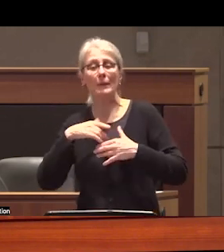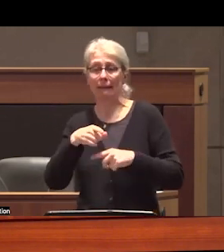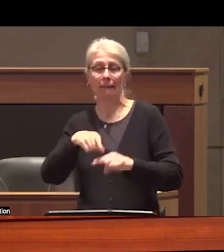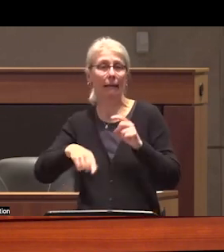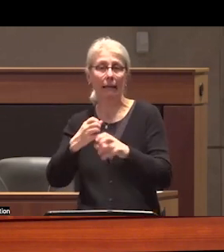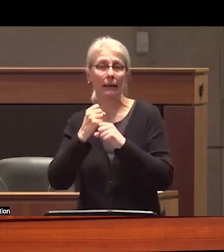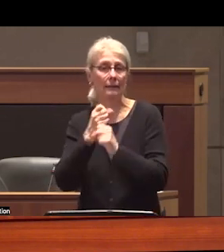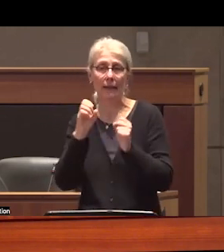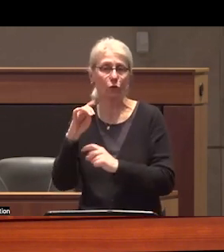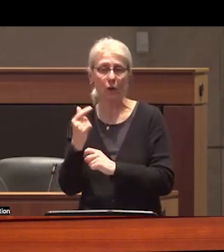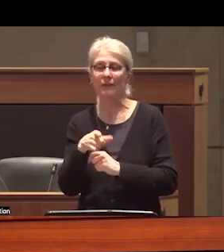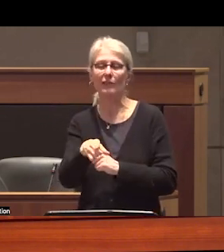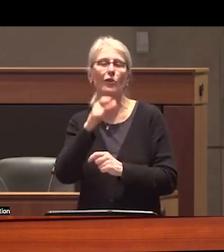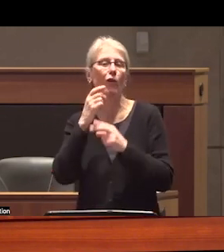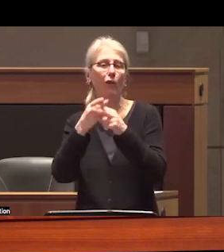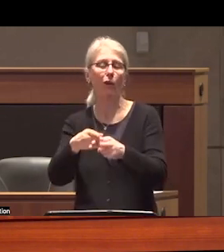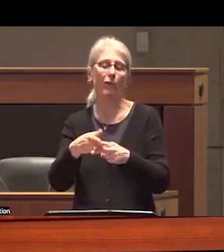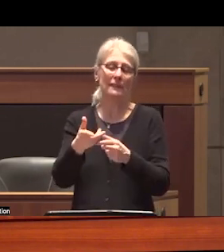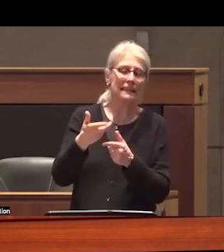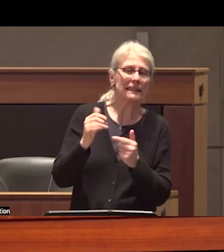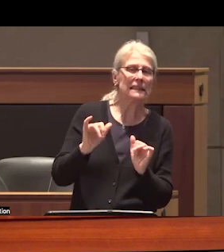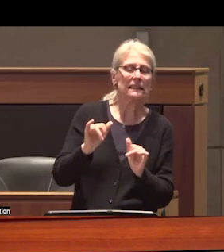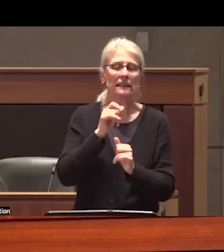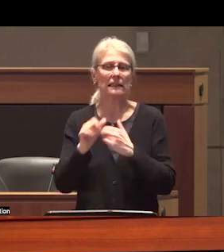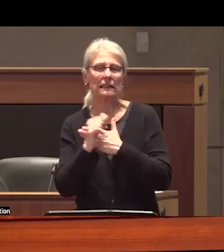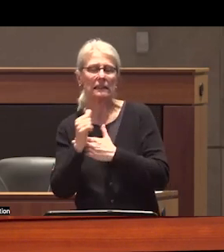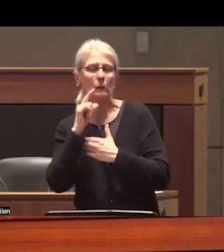because they are not considered at high enough risk of death or because they don't even know it